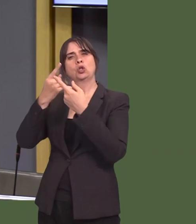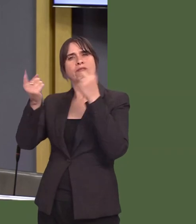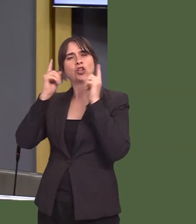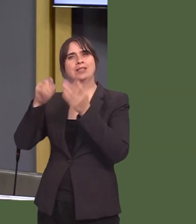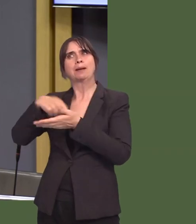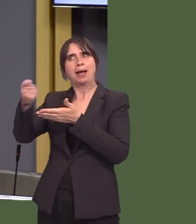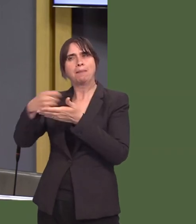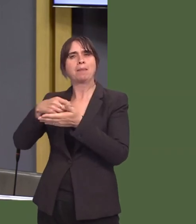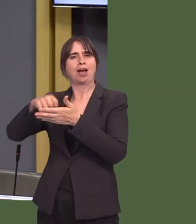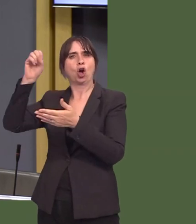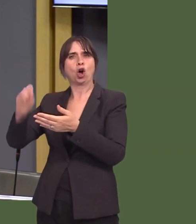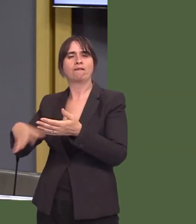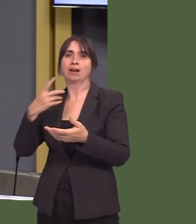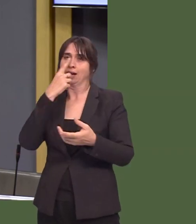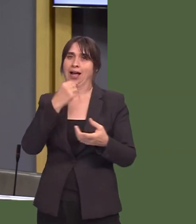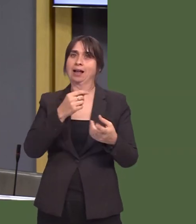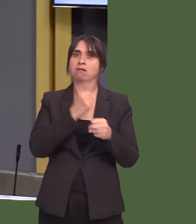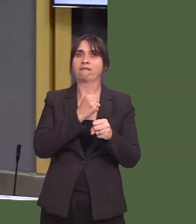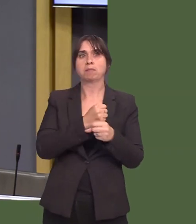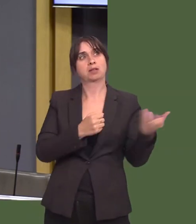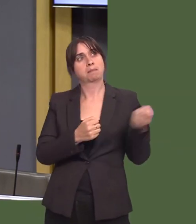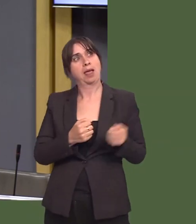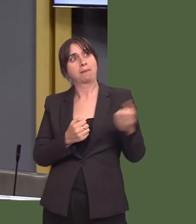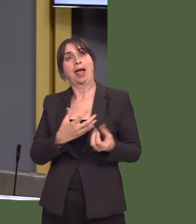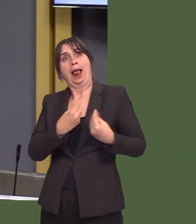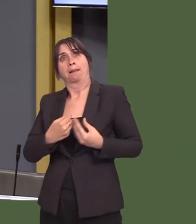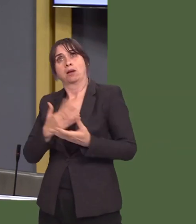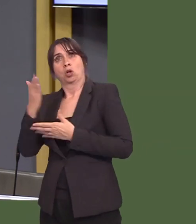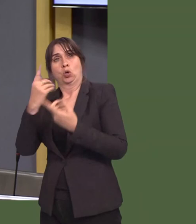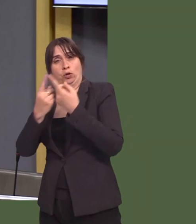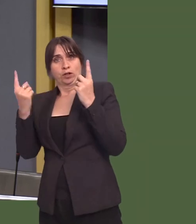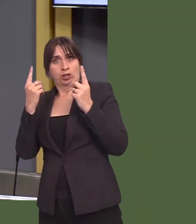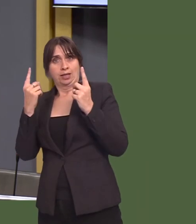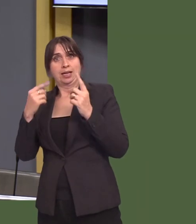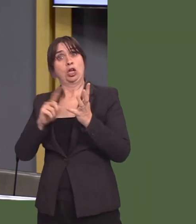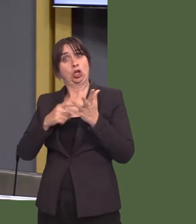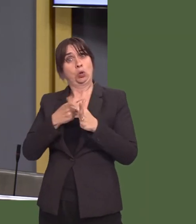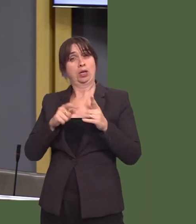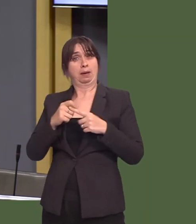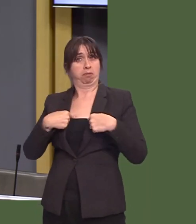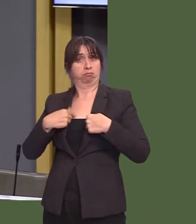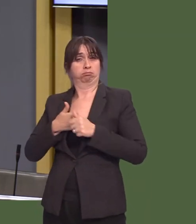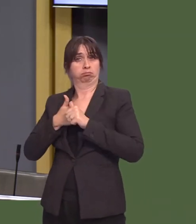of maintenance grantsósomething that we would actually support in UKIP in respect of STEM students.